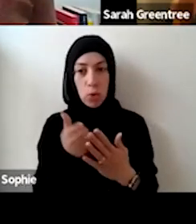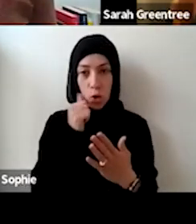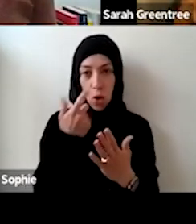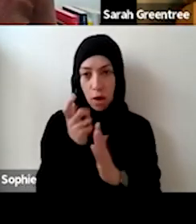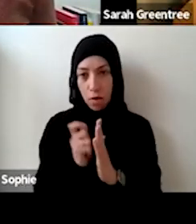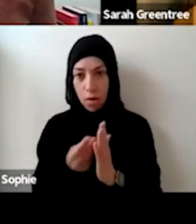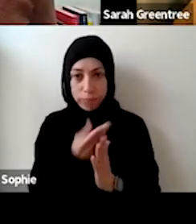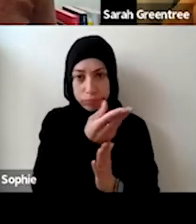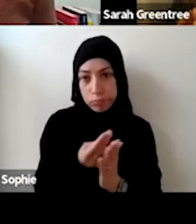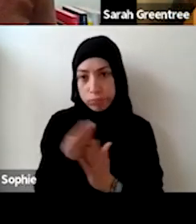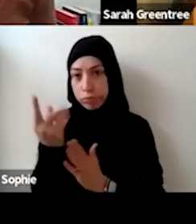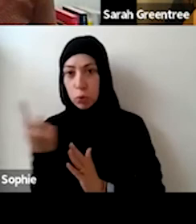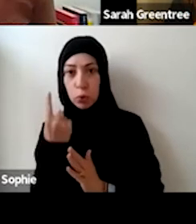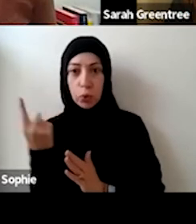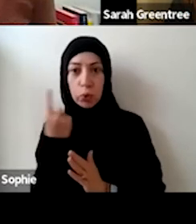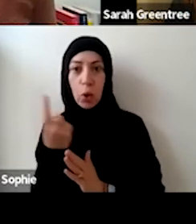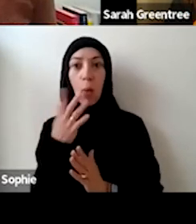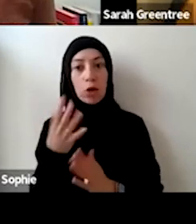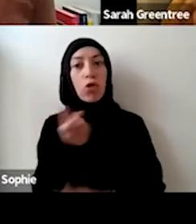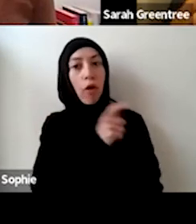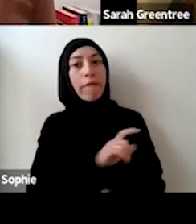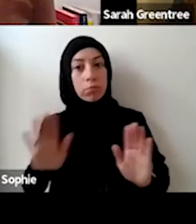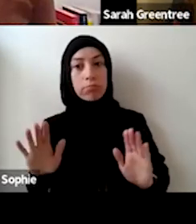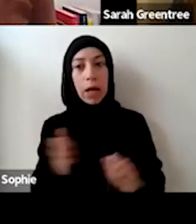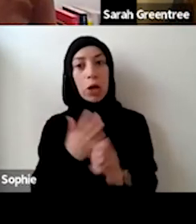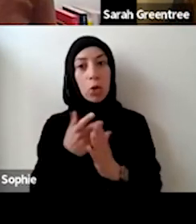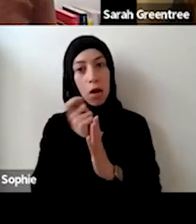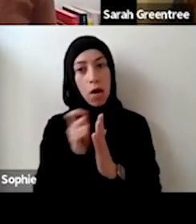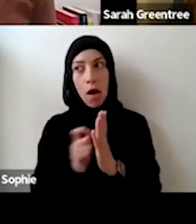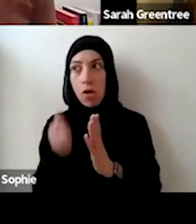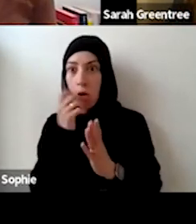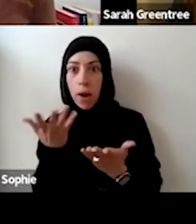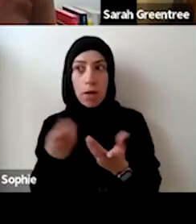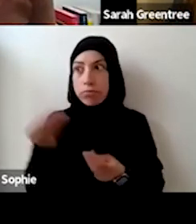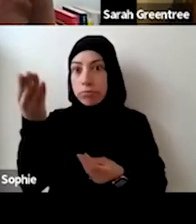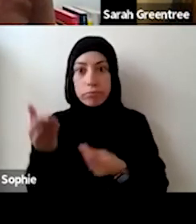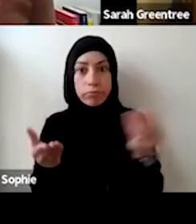just so that you have some confidence when you're writing, that you know it's the right place for you and your organization. Just so you have confidence when you're